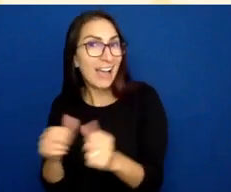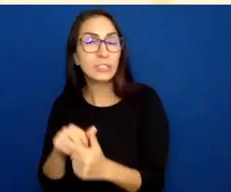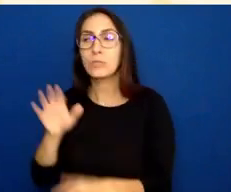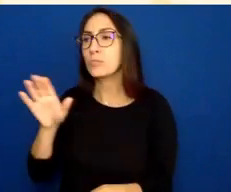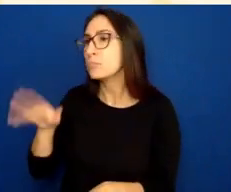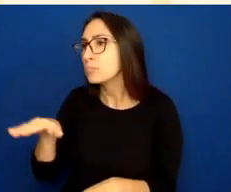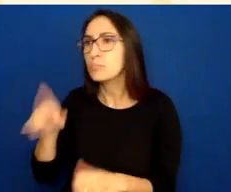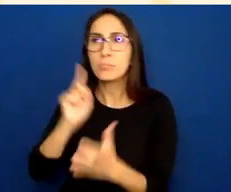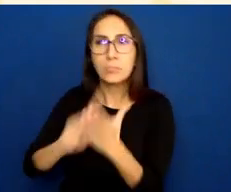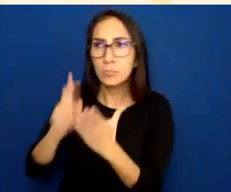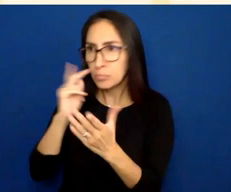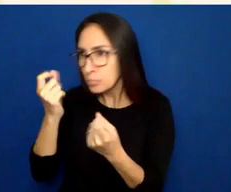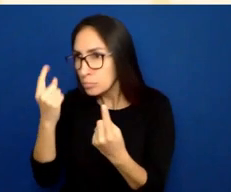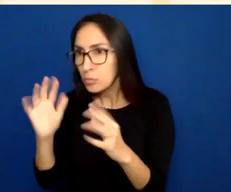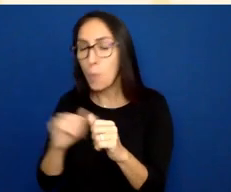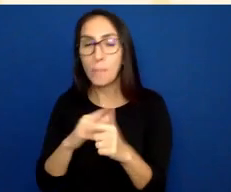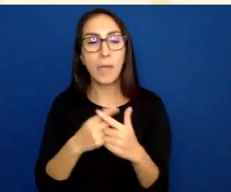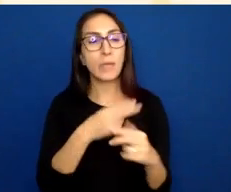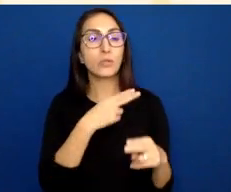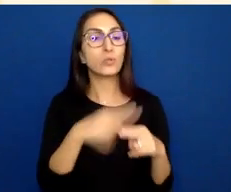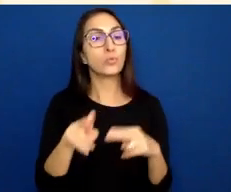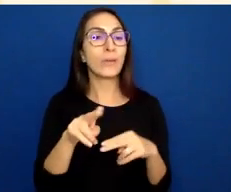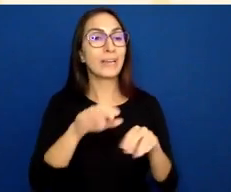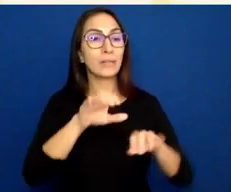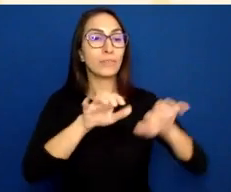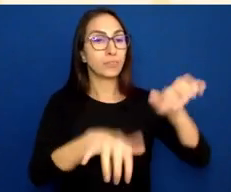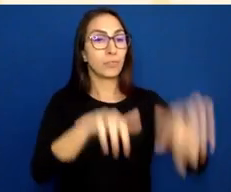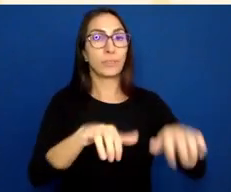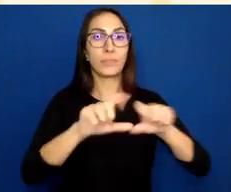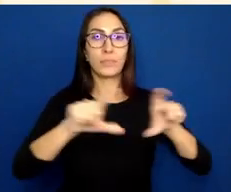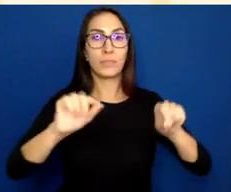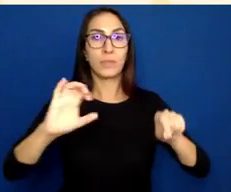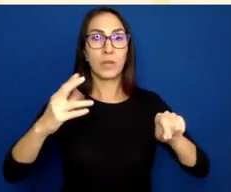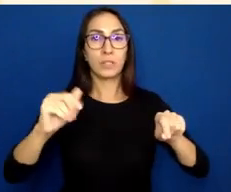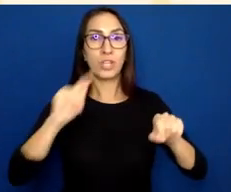It could be a quick chat in a Zoom Webinar. Again, it could be a chat in something like Slack.